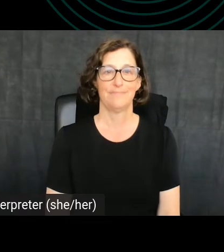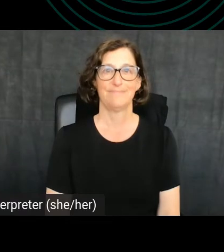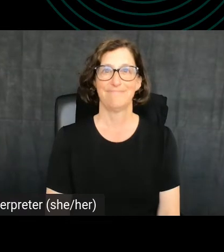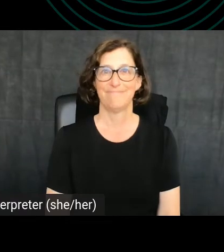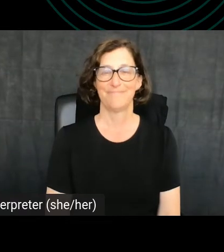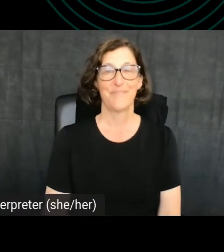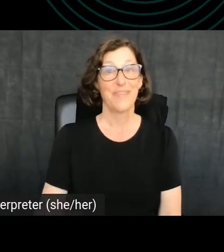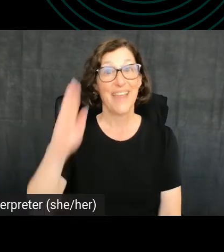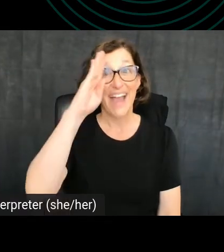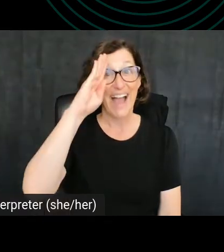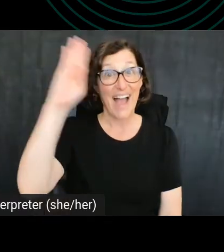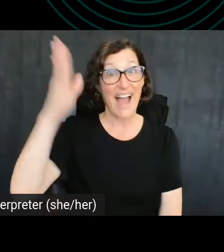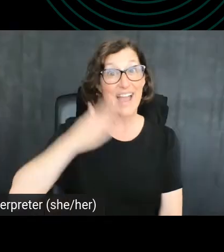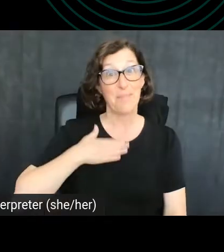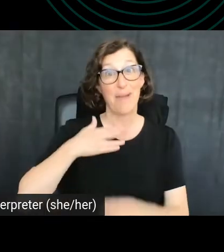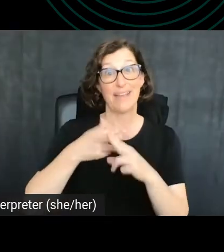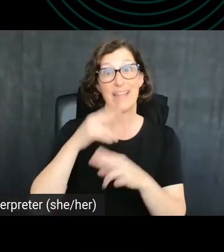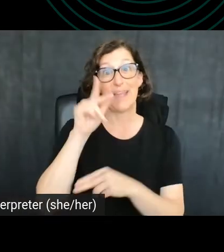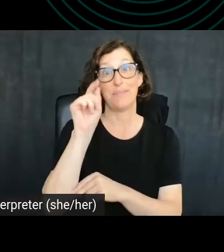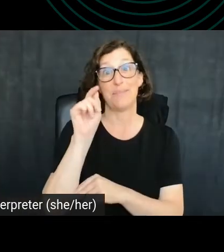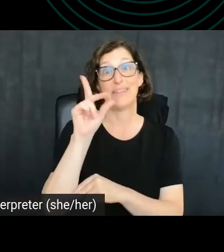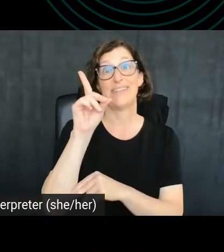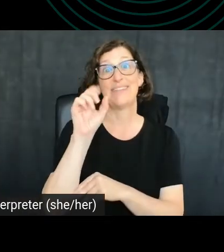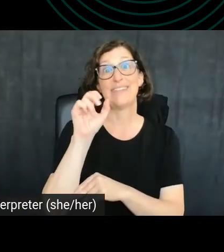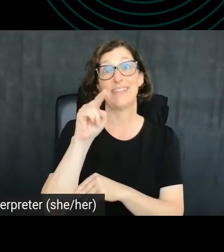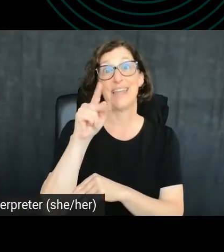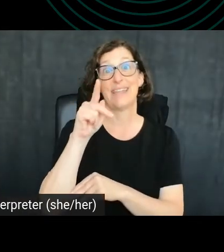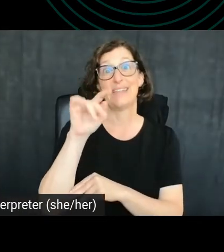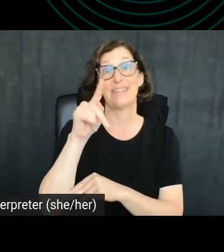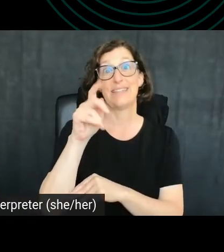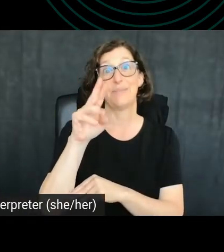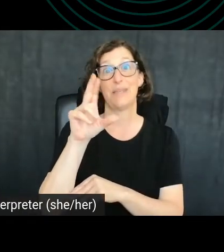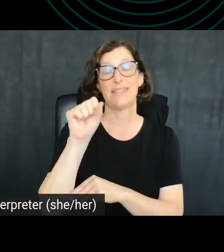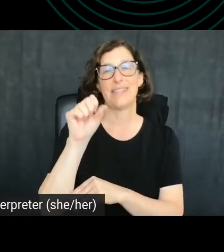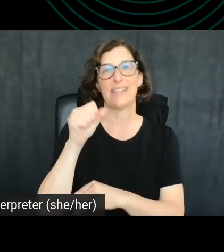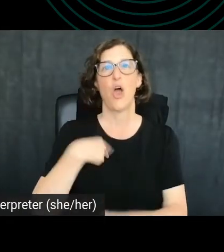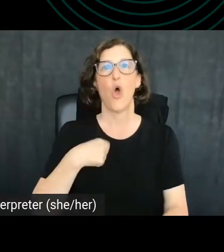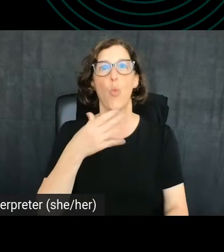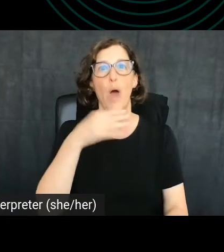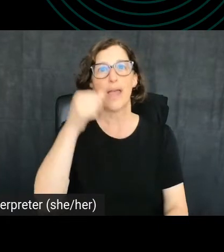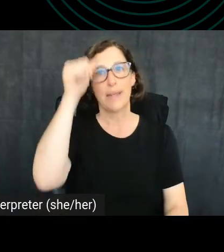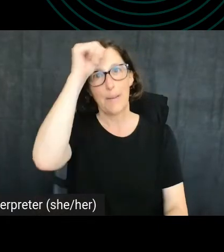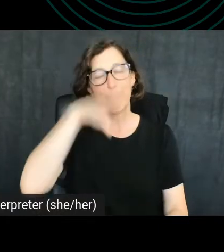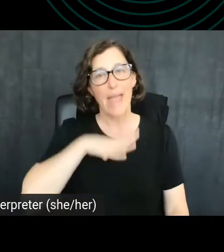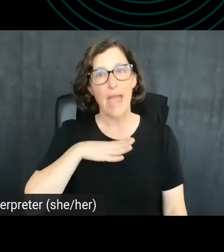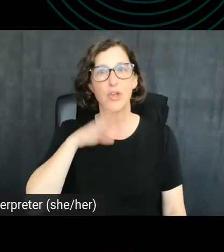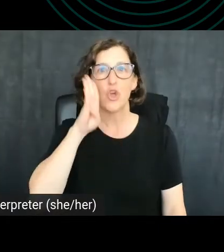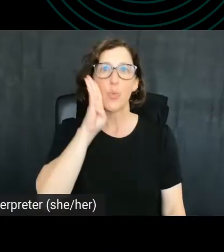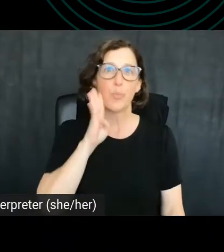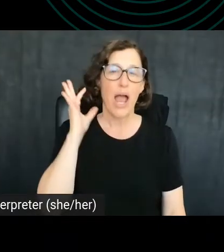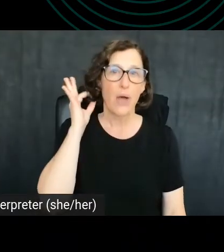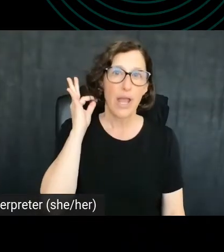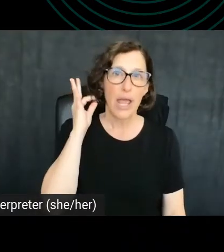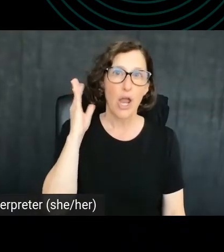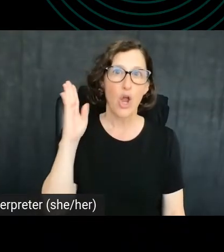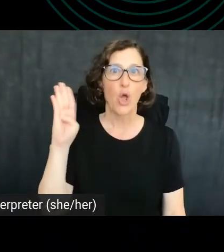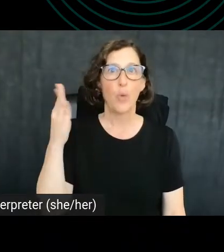Hi everyone. My name's Dan Titmuss. I'm a white male with brown hair, blue eyes, glasses, and I'm wearing a blue shirt.